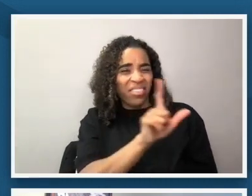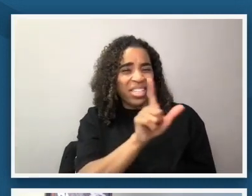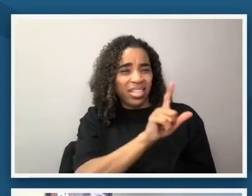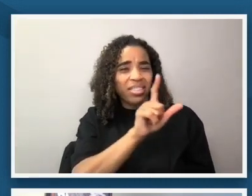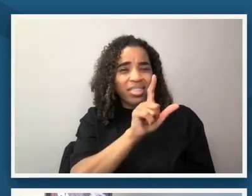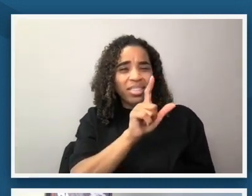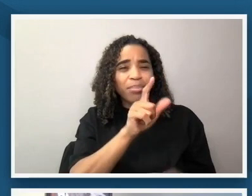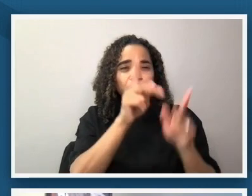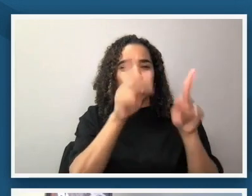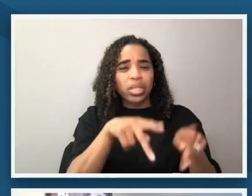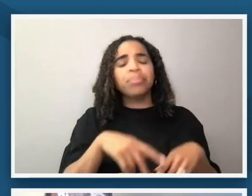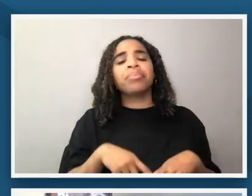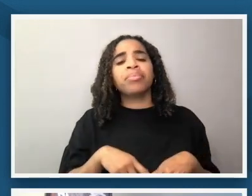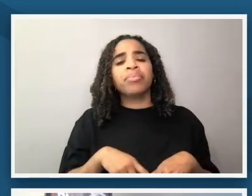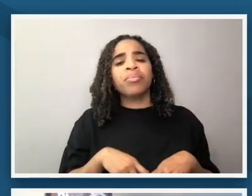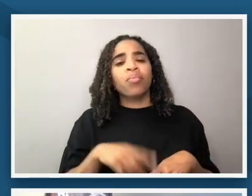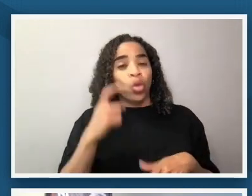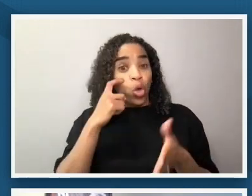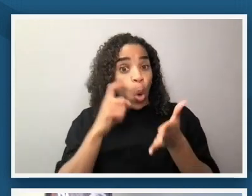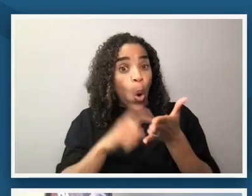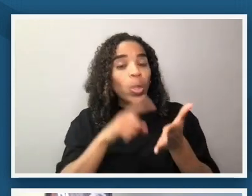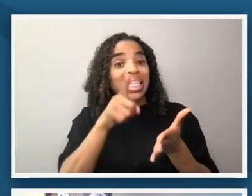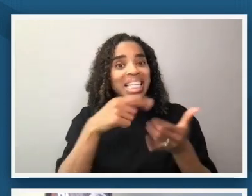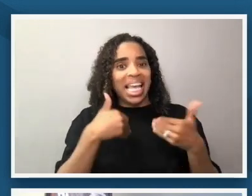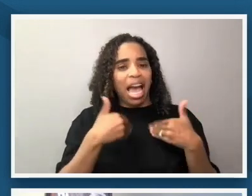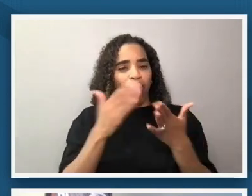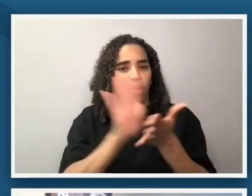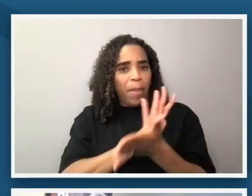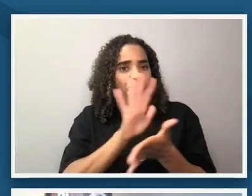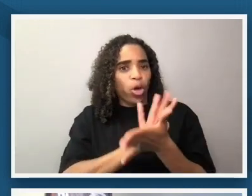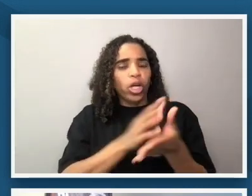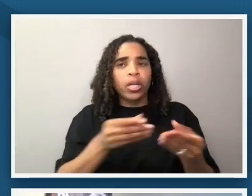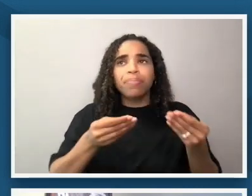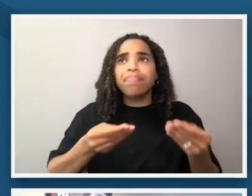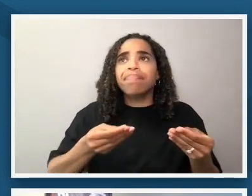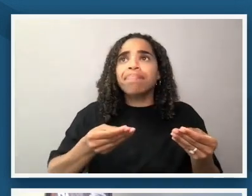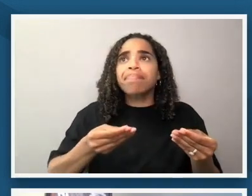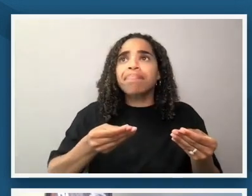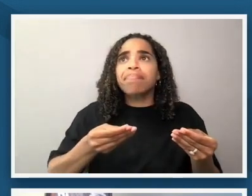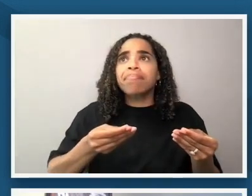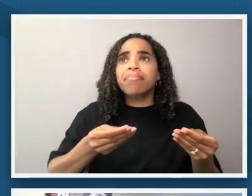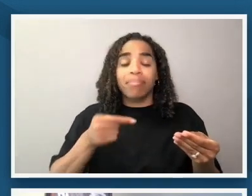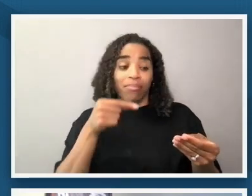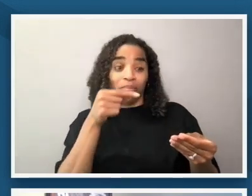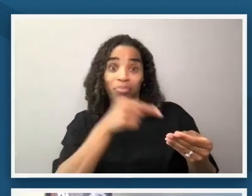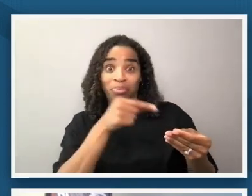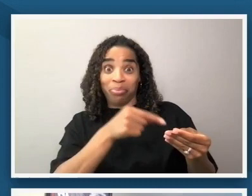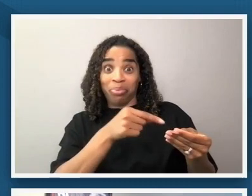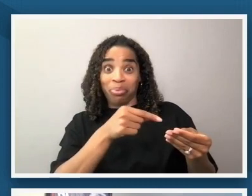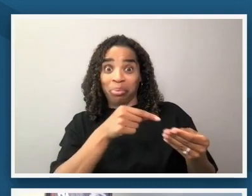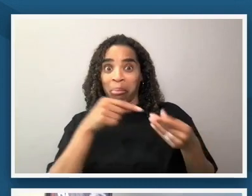holding a paper in his hand which of course i think probably leads us into a